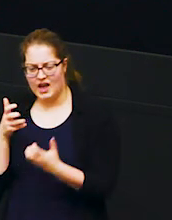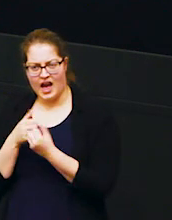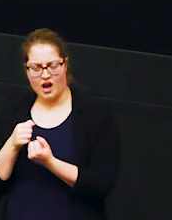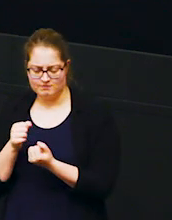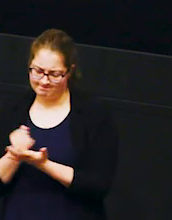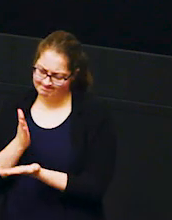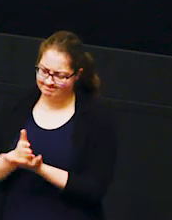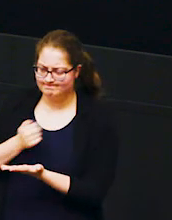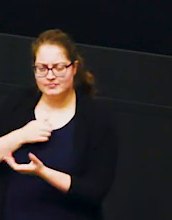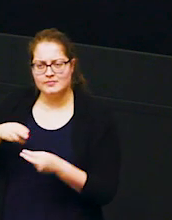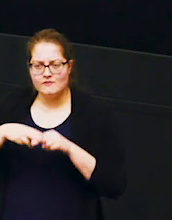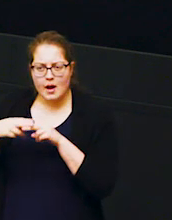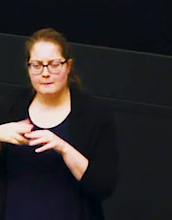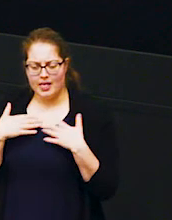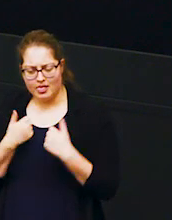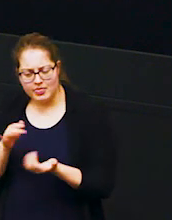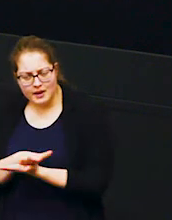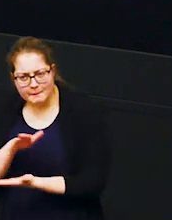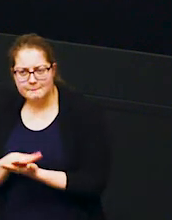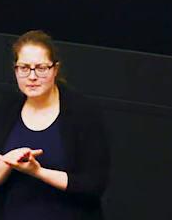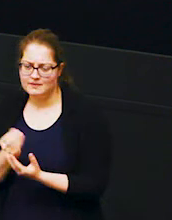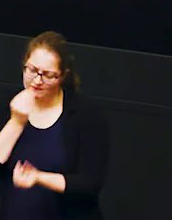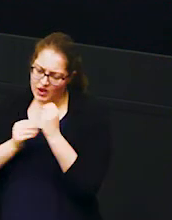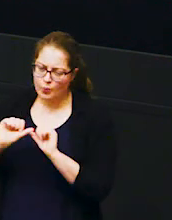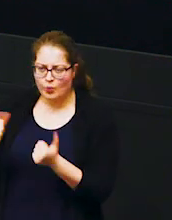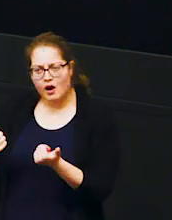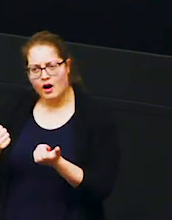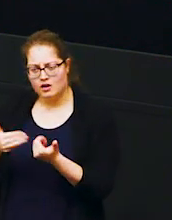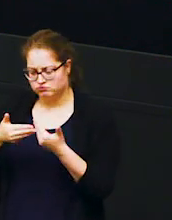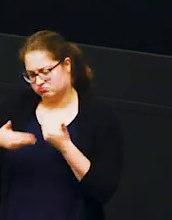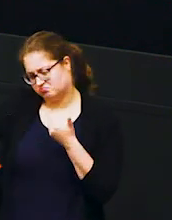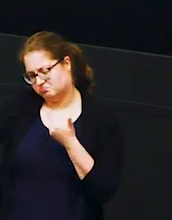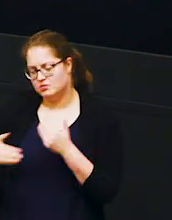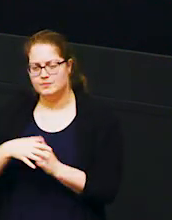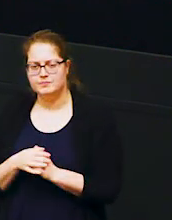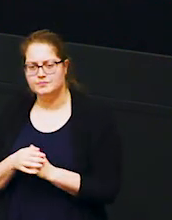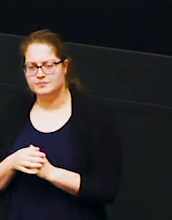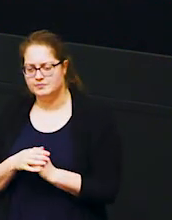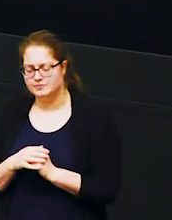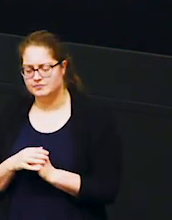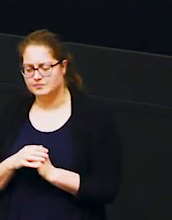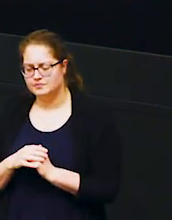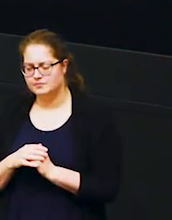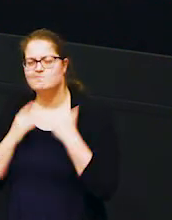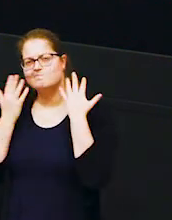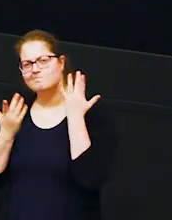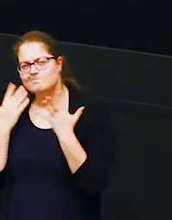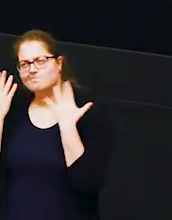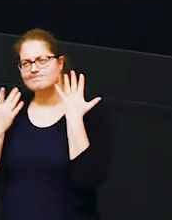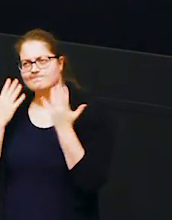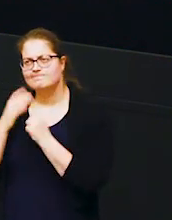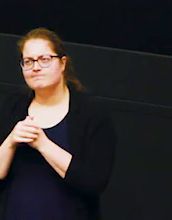are happy and healthy and well fed long into the future and so she's thinking there's very little